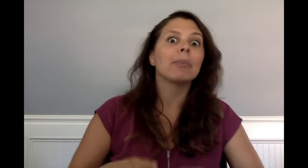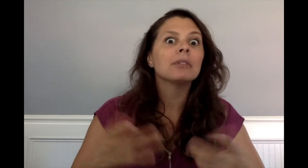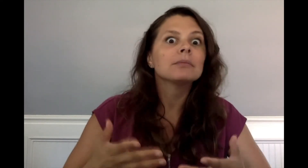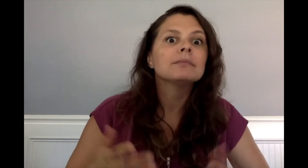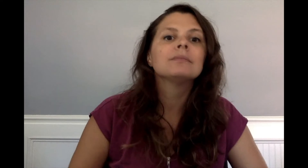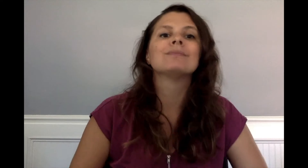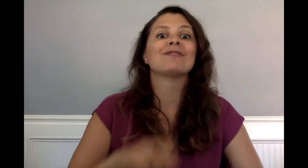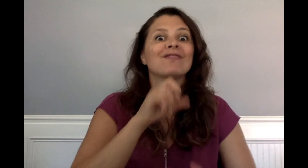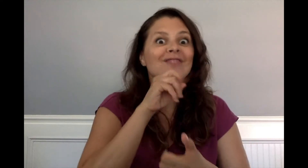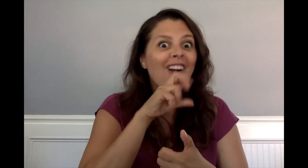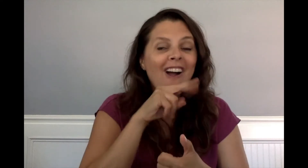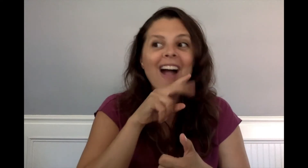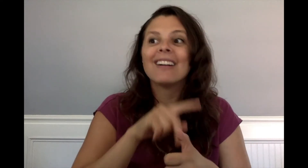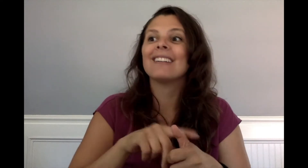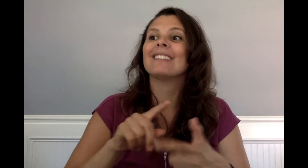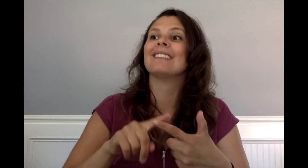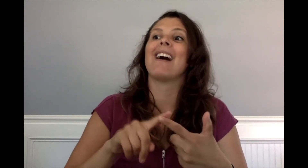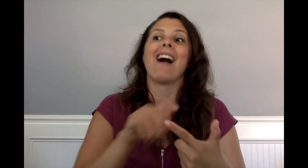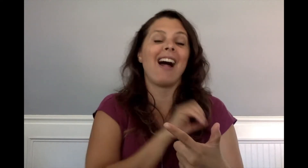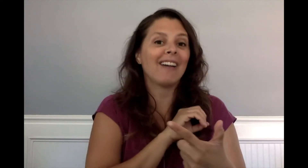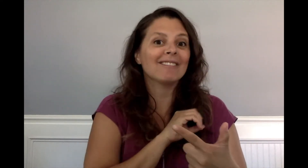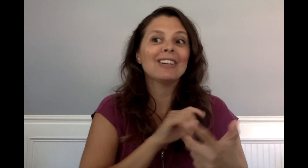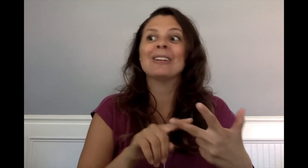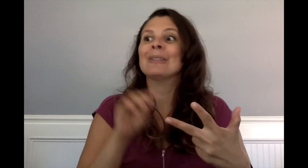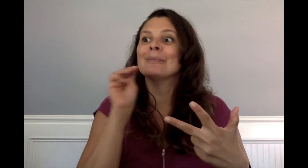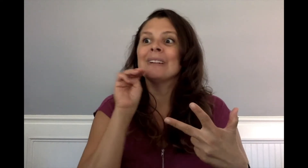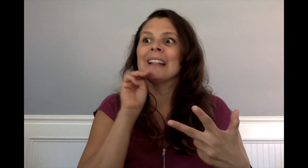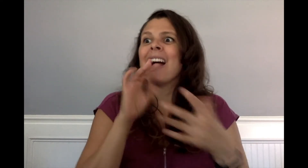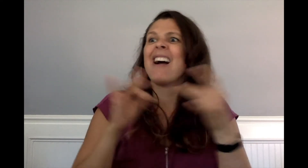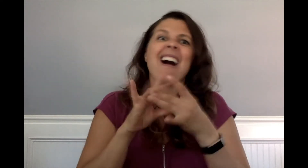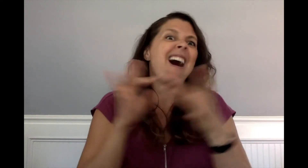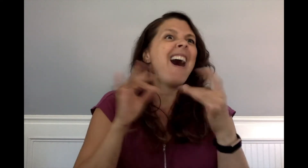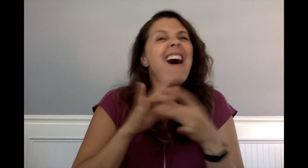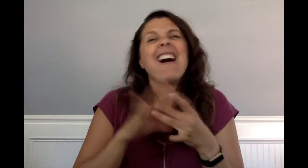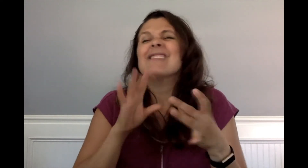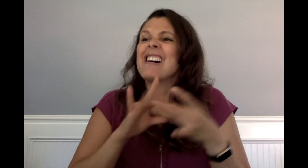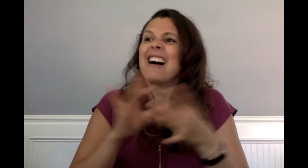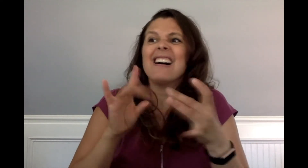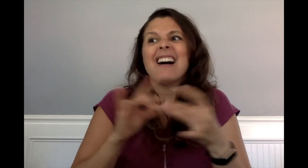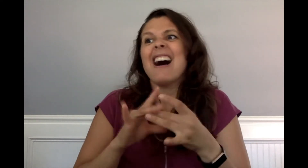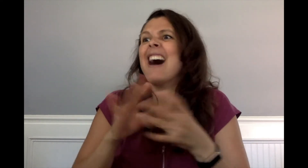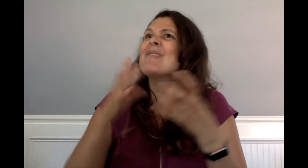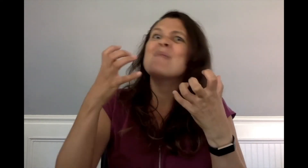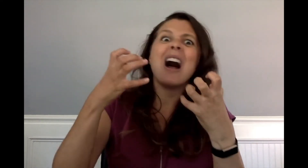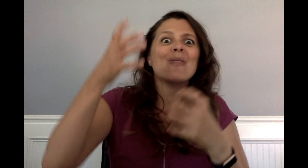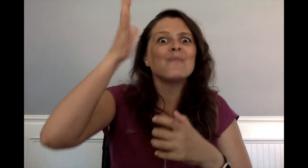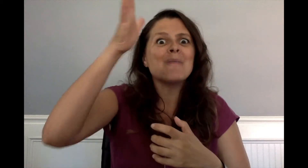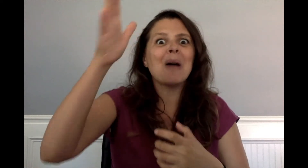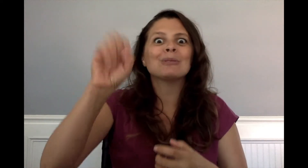Then Frog, Oliver, and Millie were all signing at once,